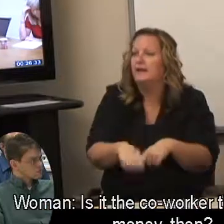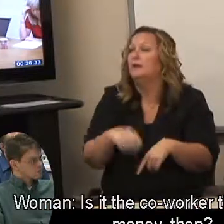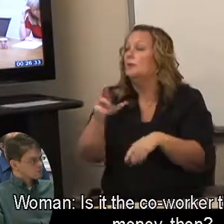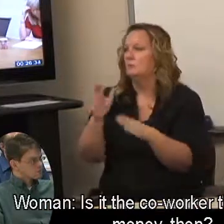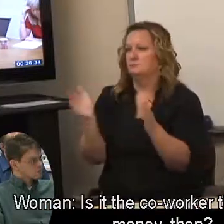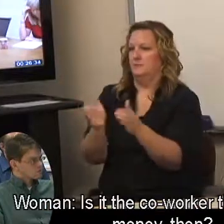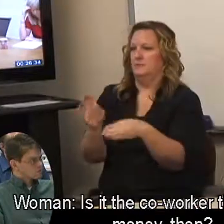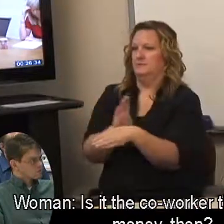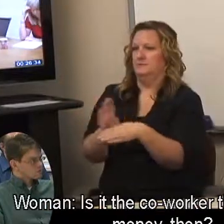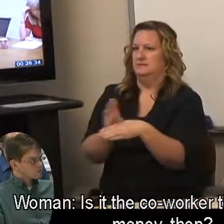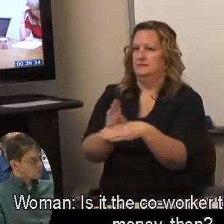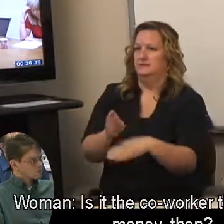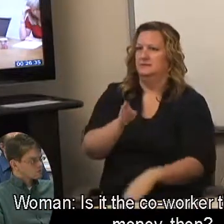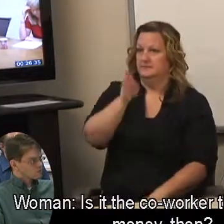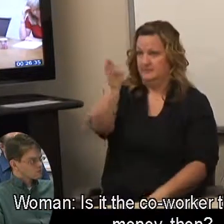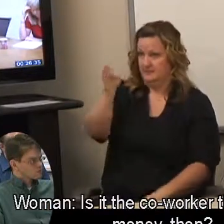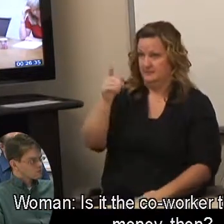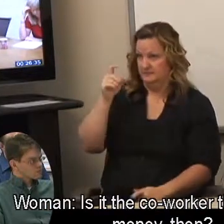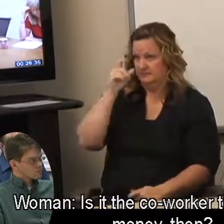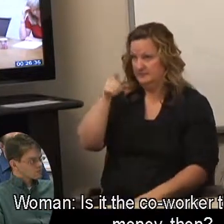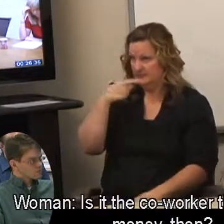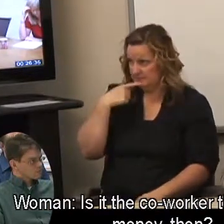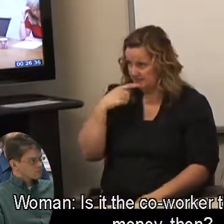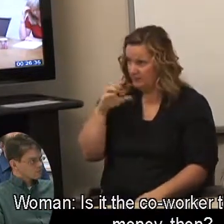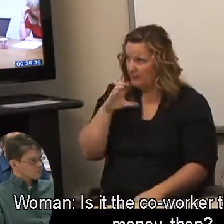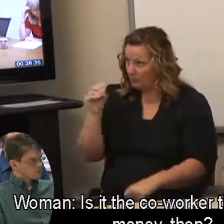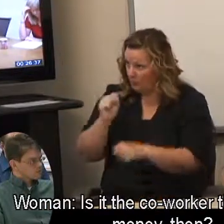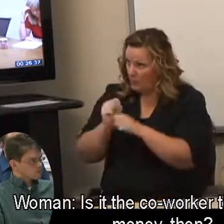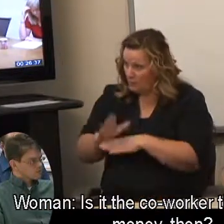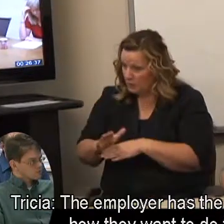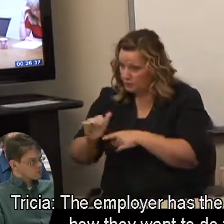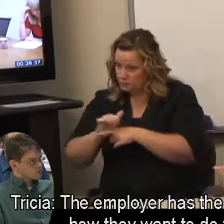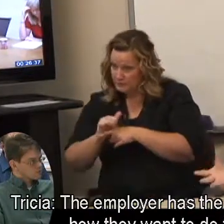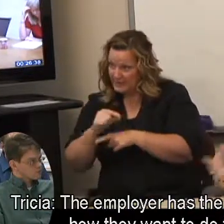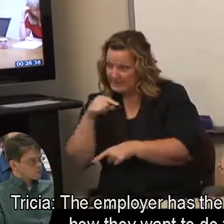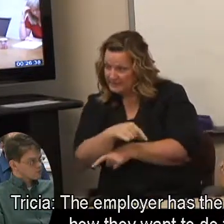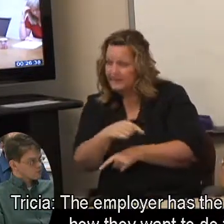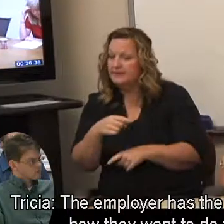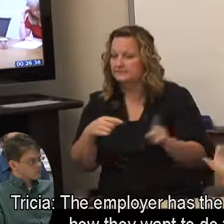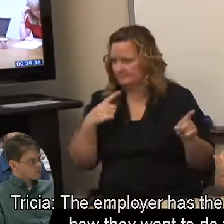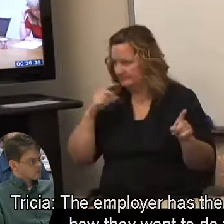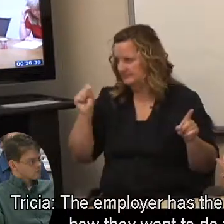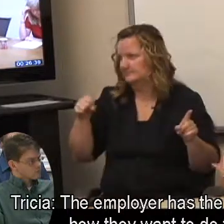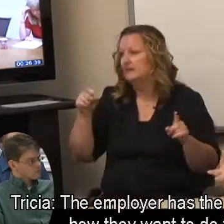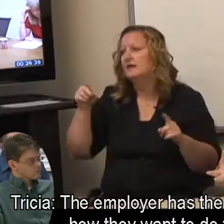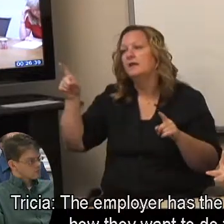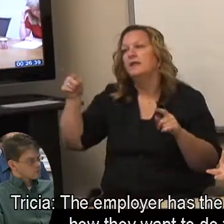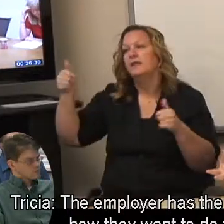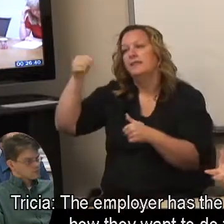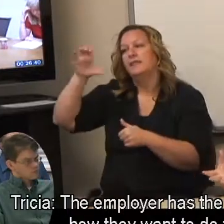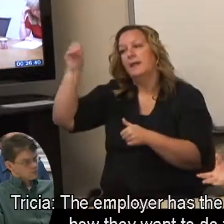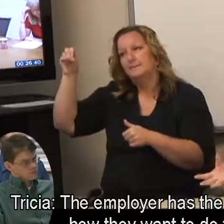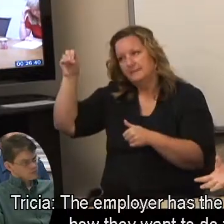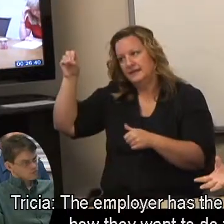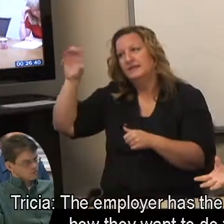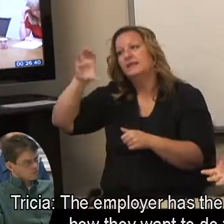Is it the co-worker that gets that money, then? Tricia: The employer has the discretion of how they want to do that.